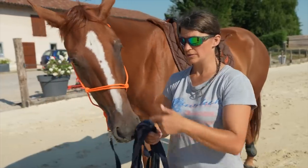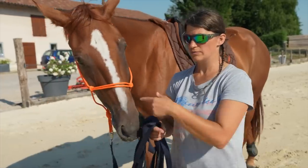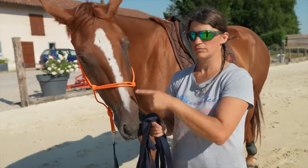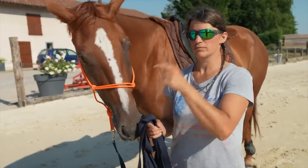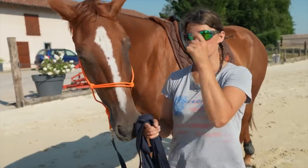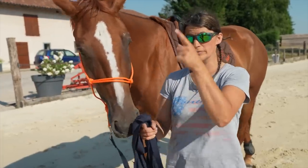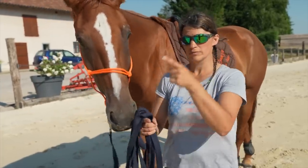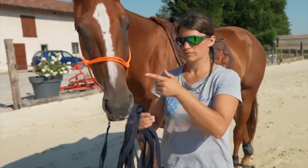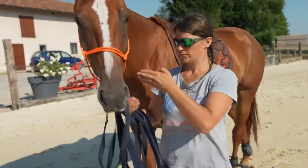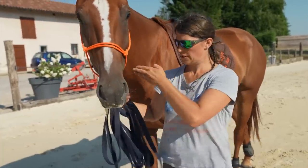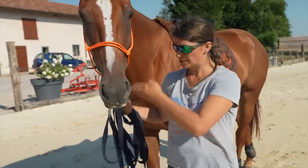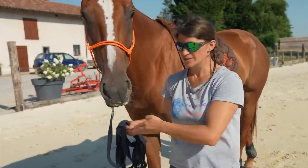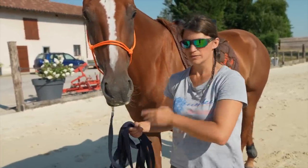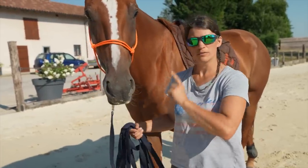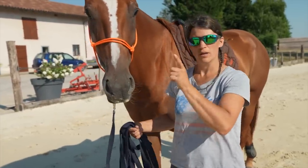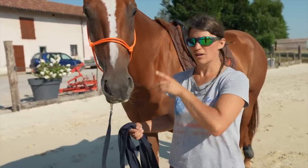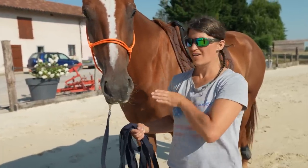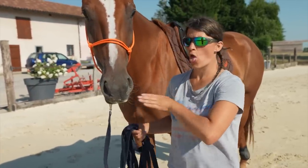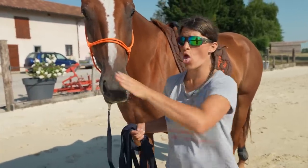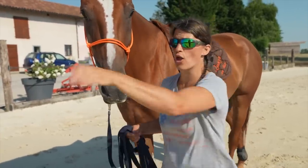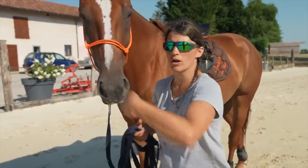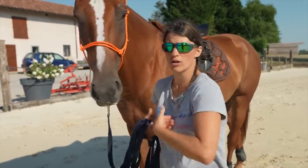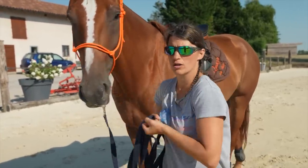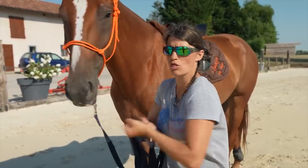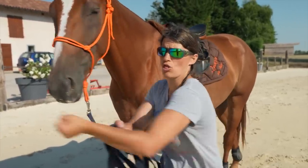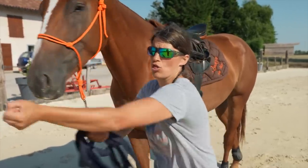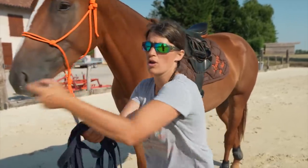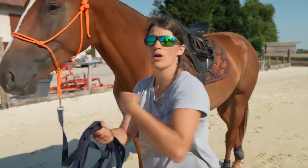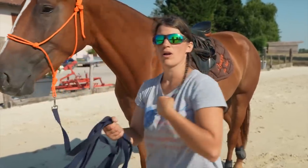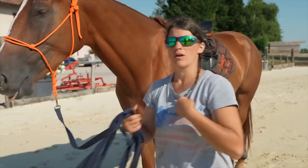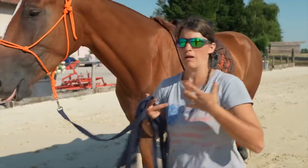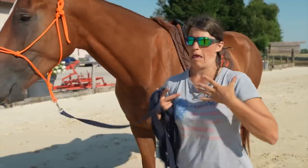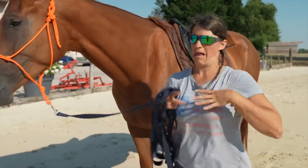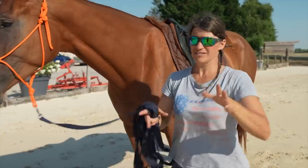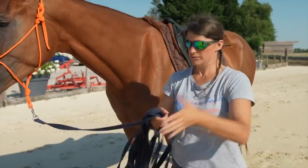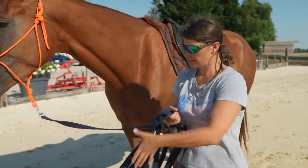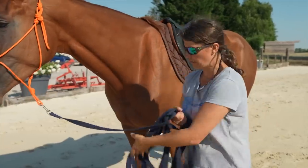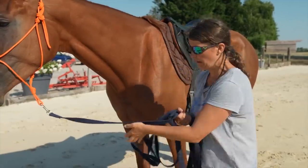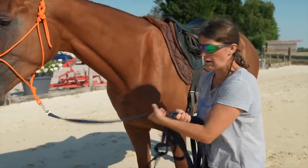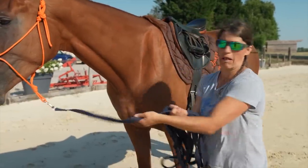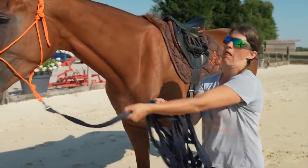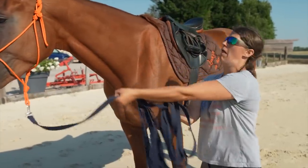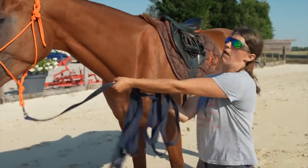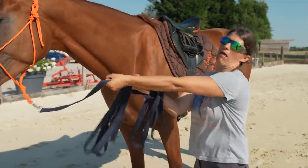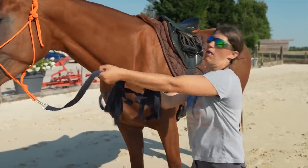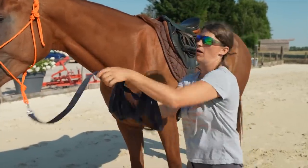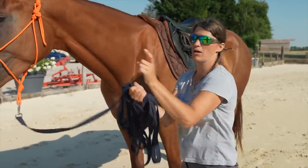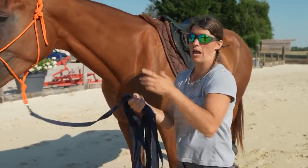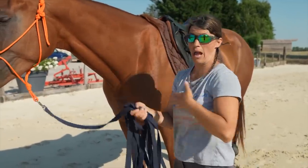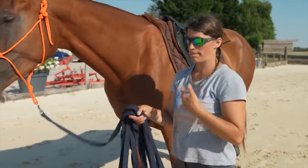she keeps going and drags this rope. I don’t want her to keep doing that,